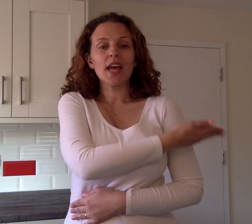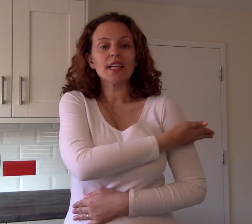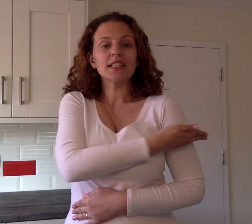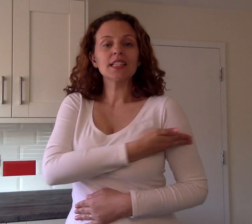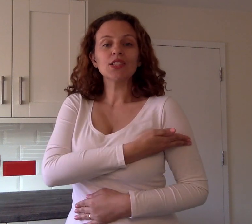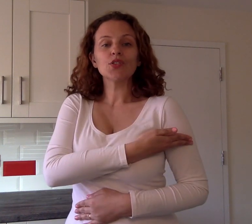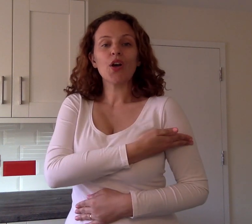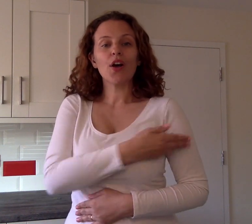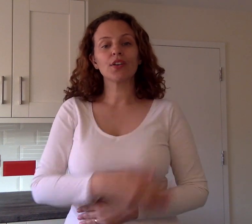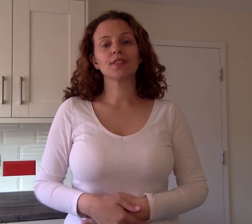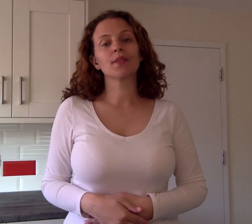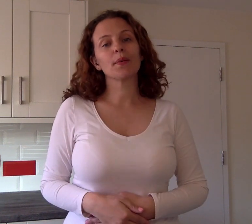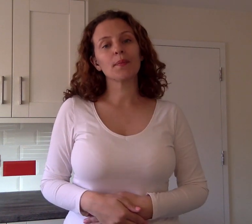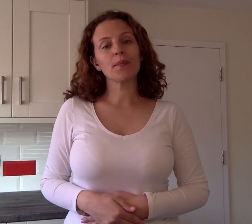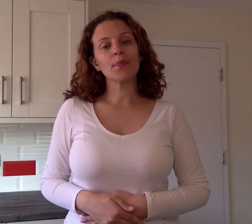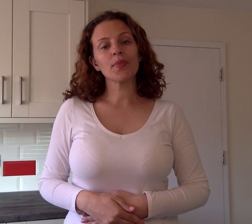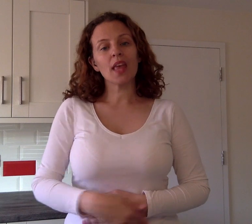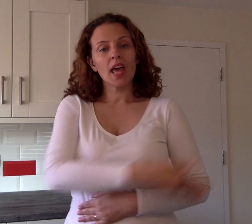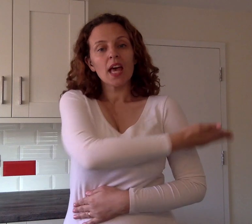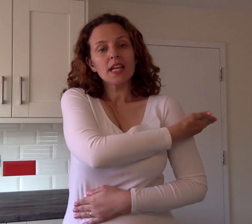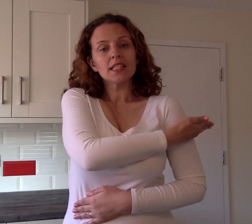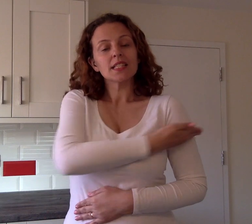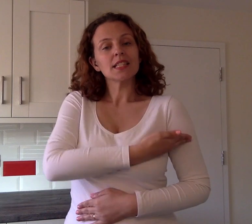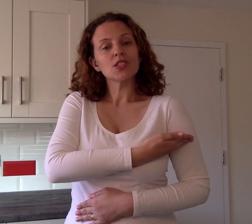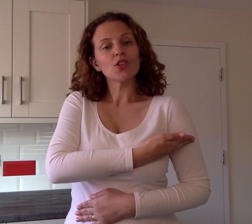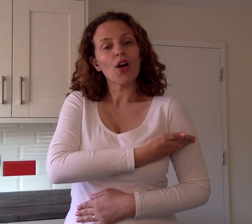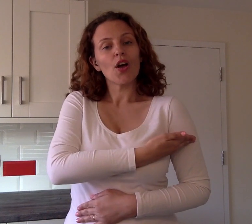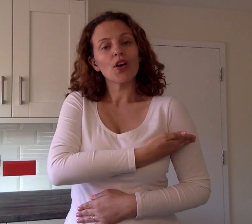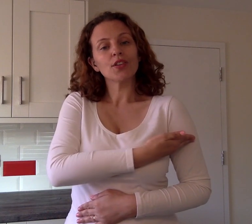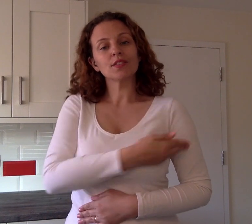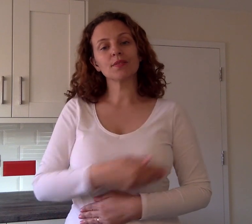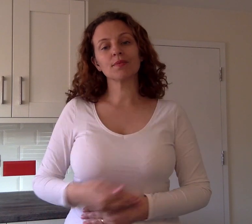T-SHIRT